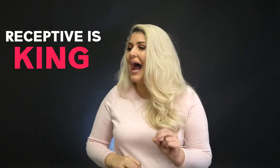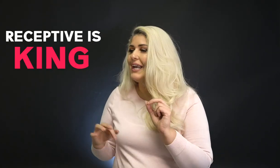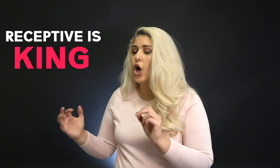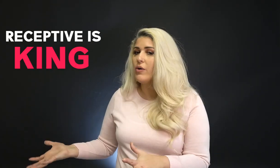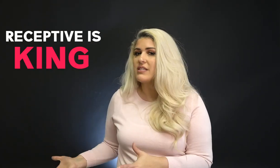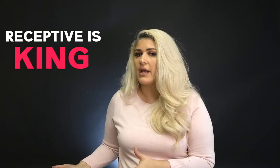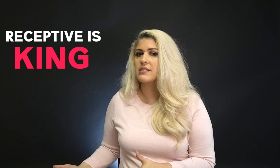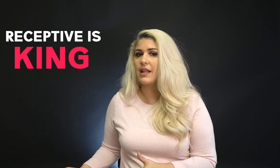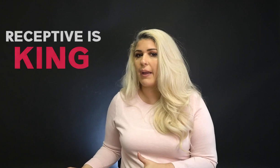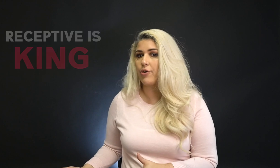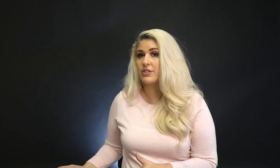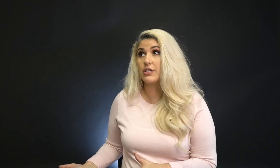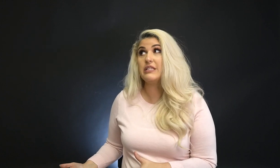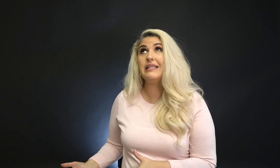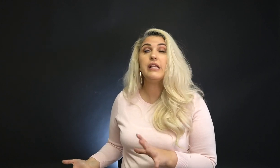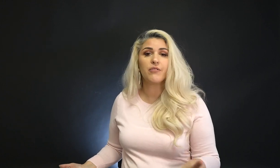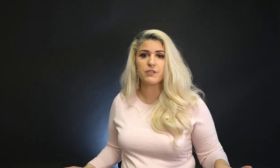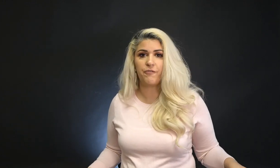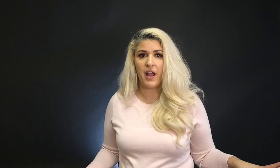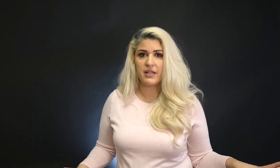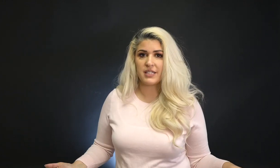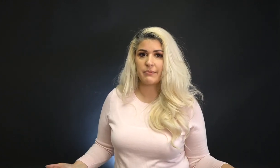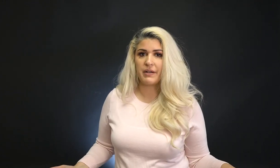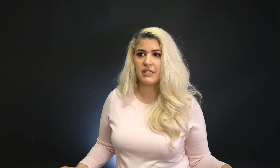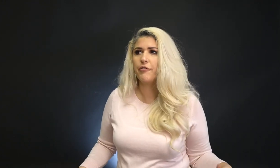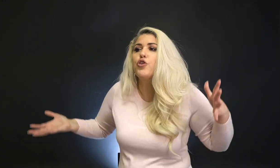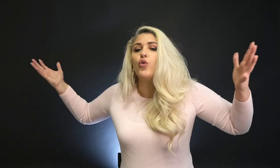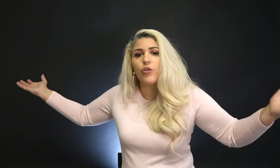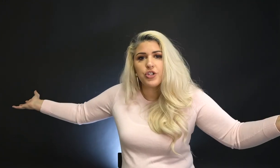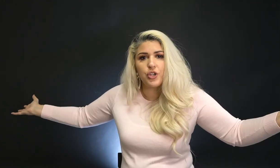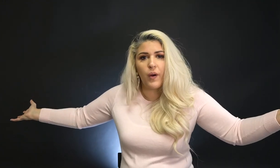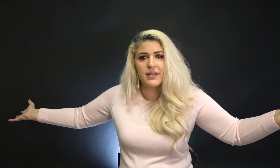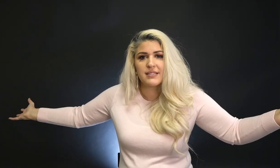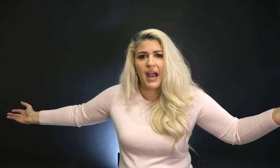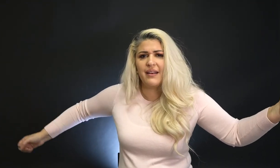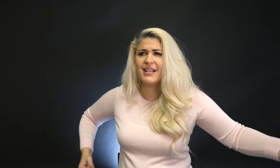I know it's not as glamorous, as near as fun as expressive. Of course you want to sign.